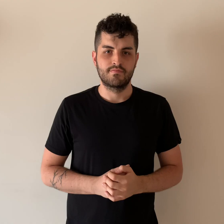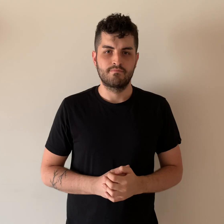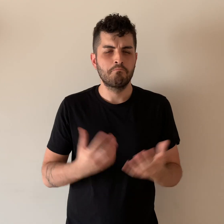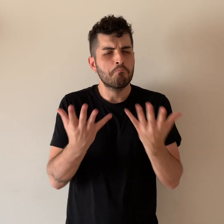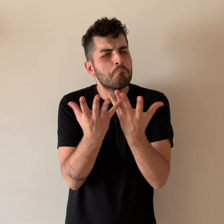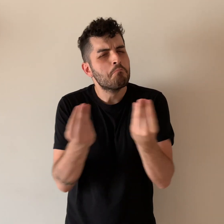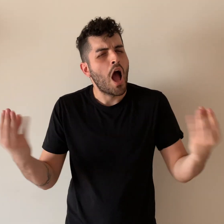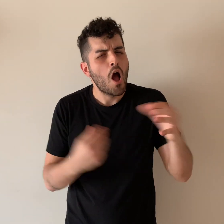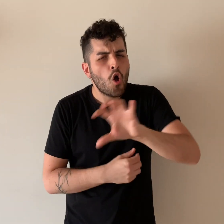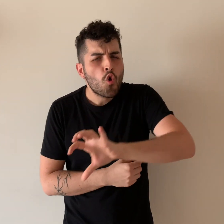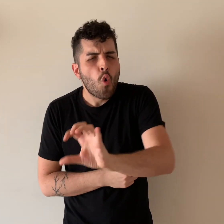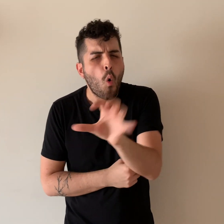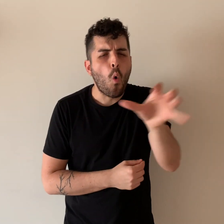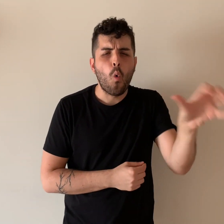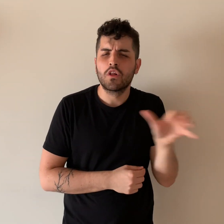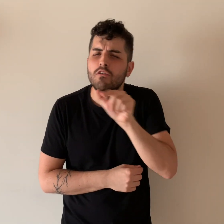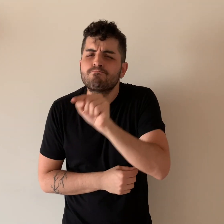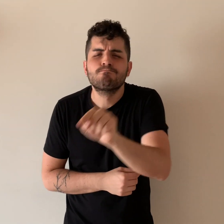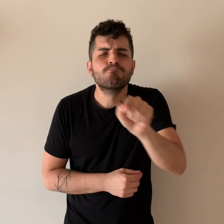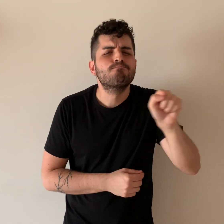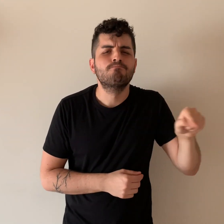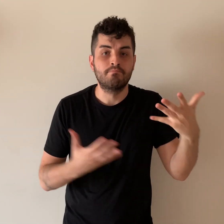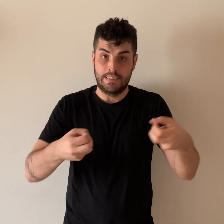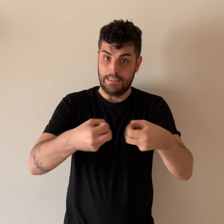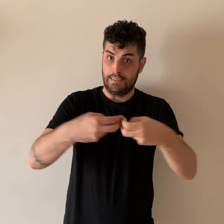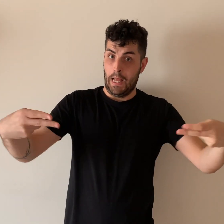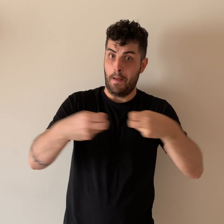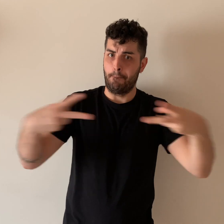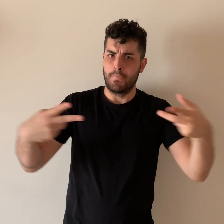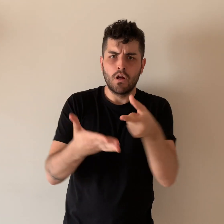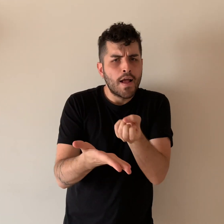Though many countries have provided closed captioning during